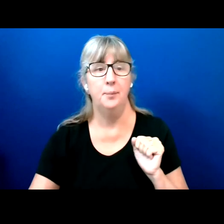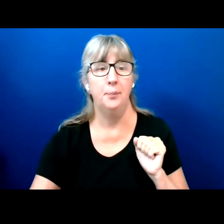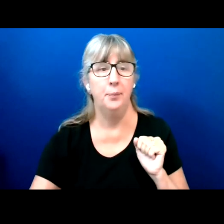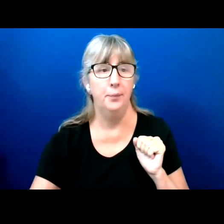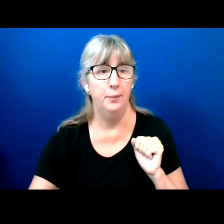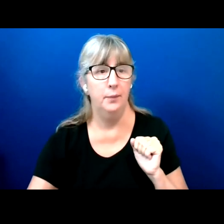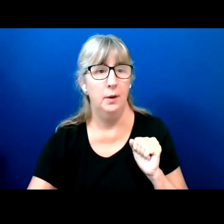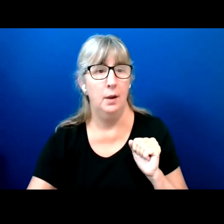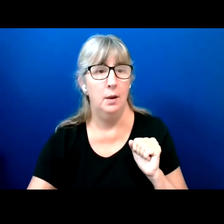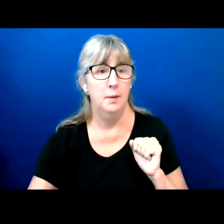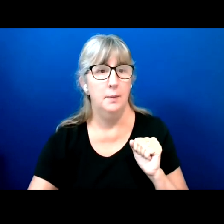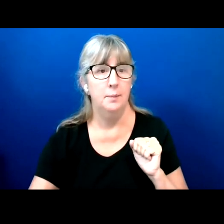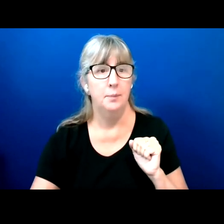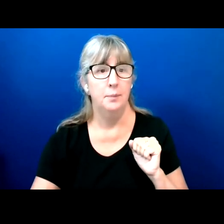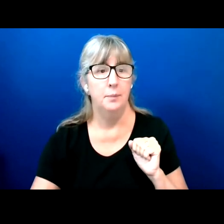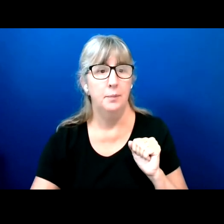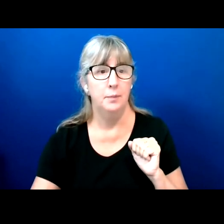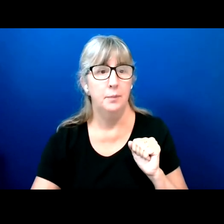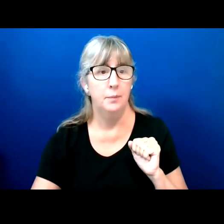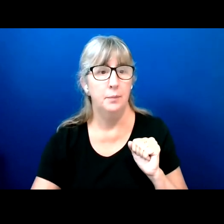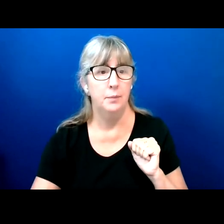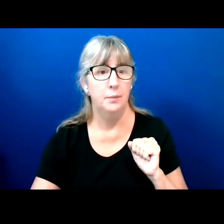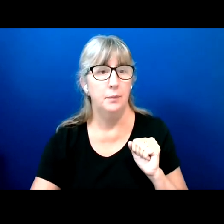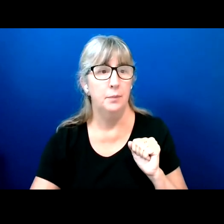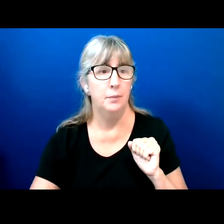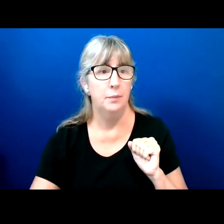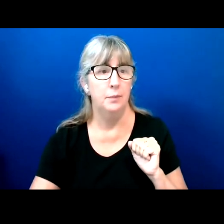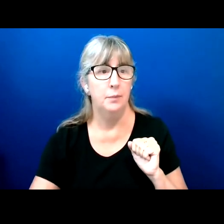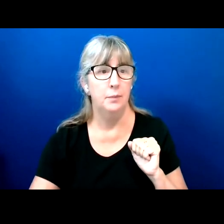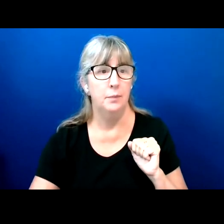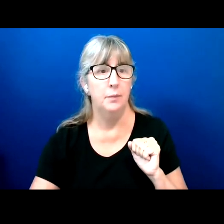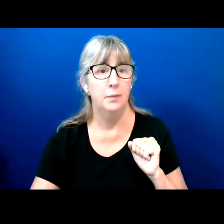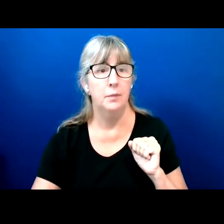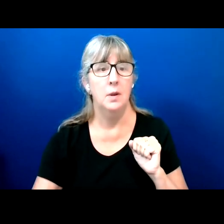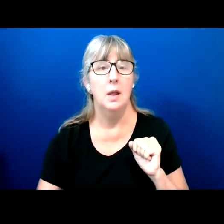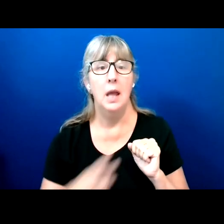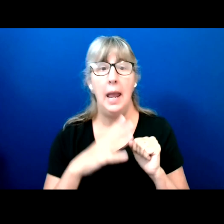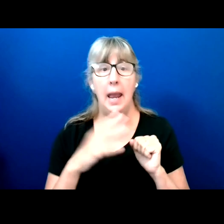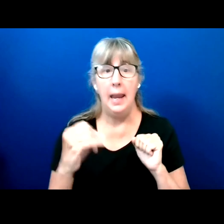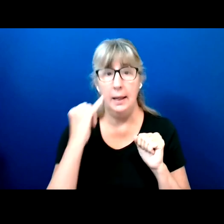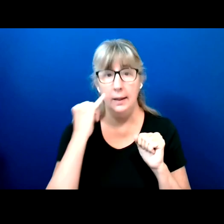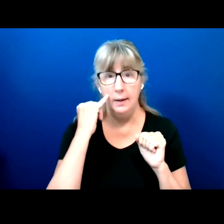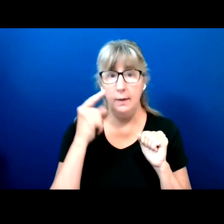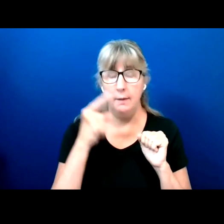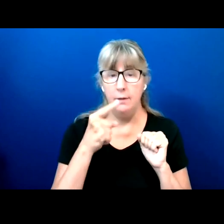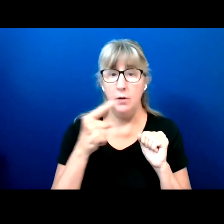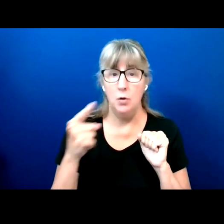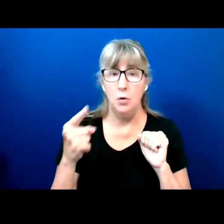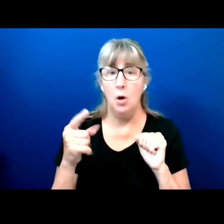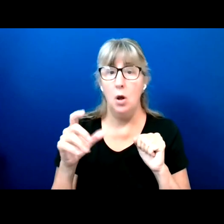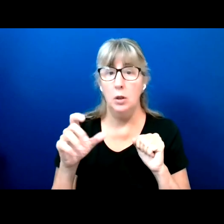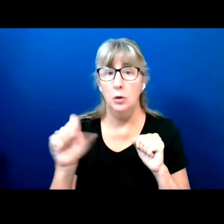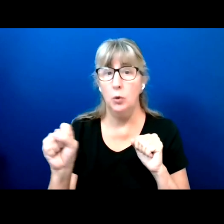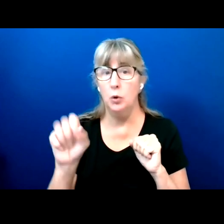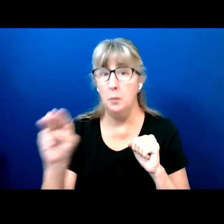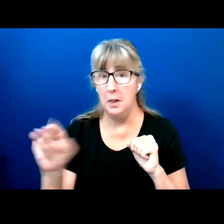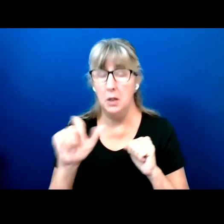And if you are on social media, you can follow along, and even add your own post to the conversations